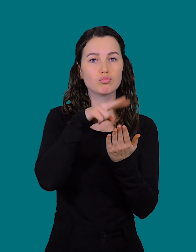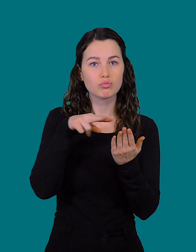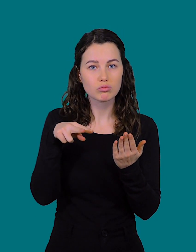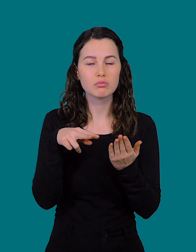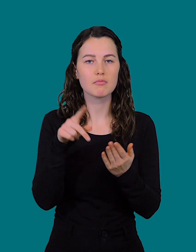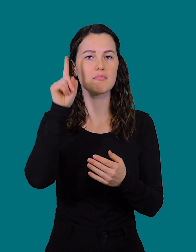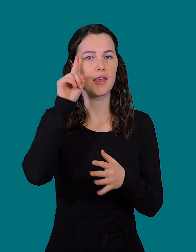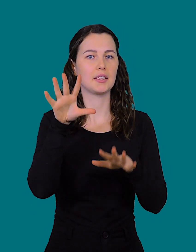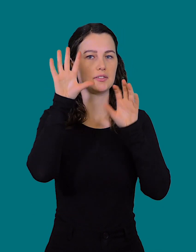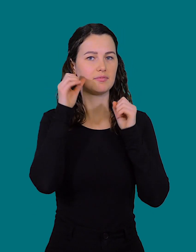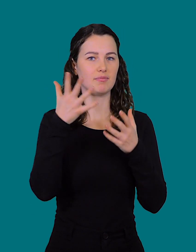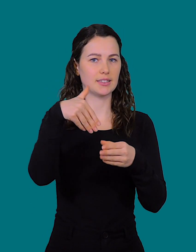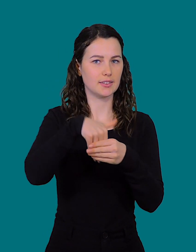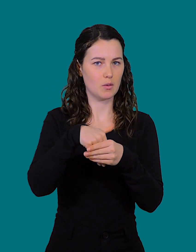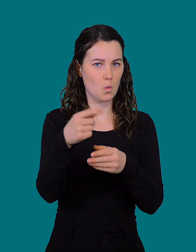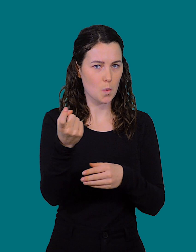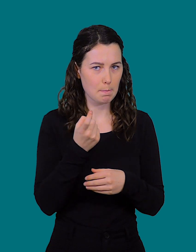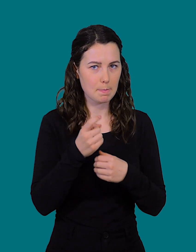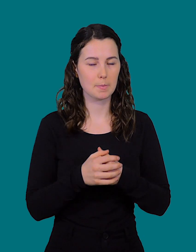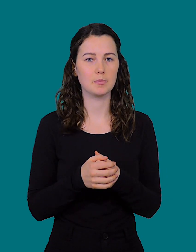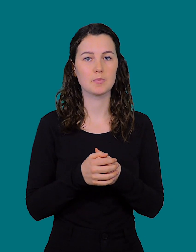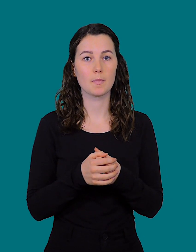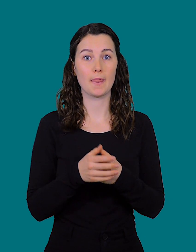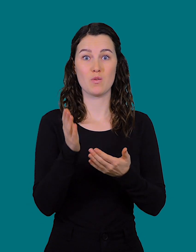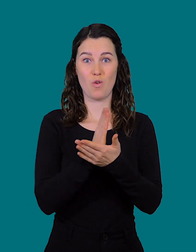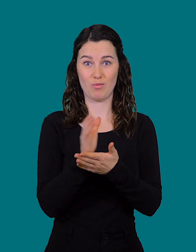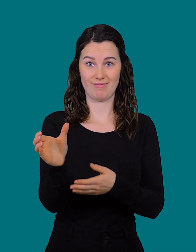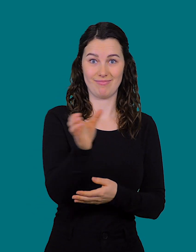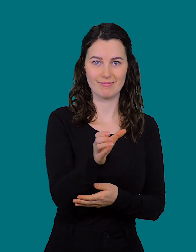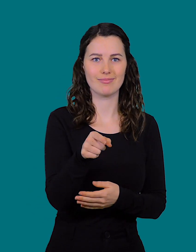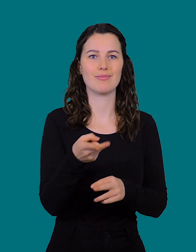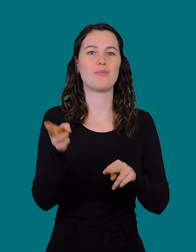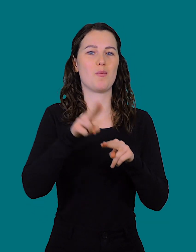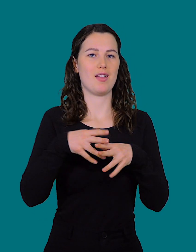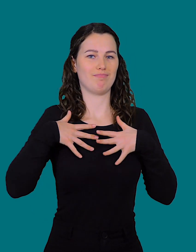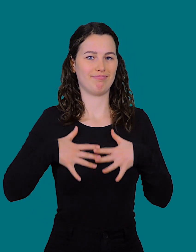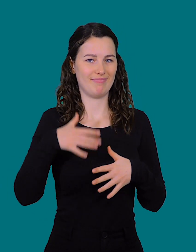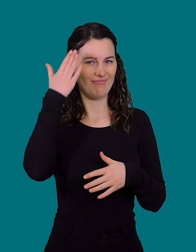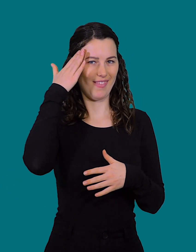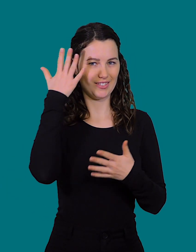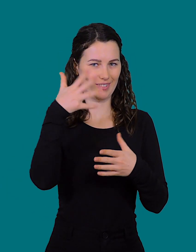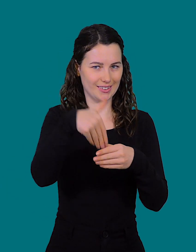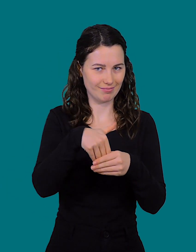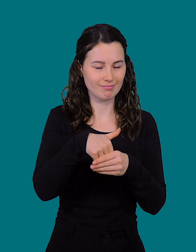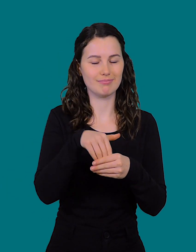which she also has to study in order to know what will be said. Then with the interpreter she knows already what it is about.